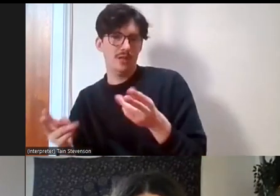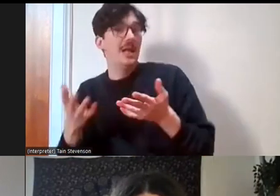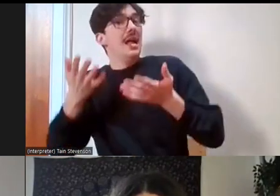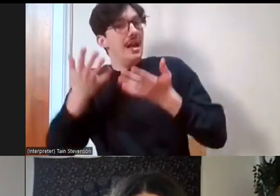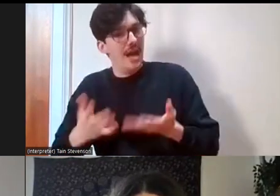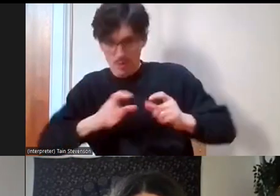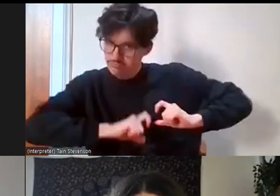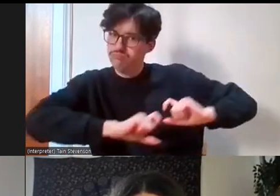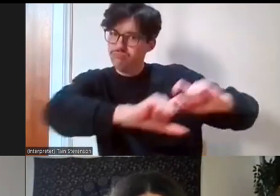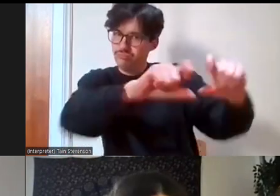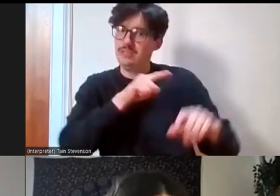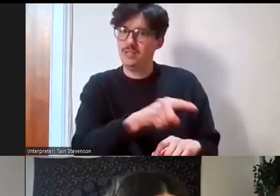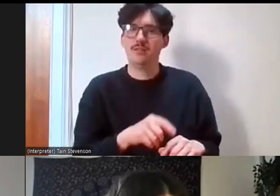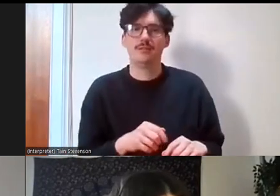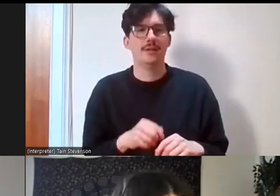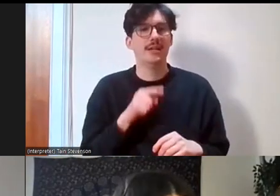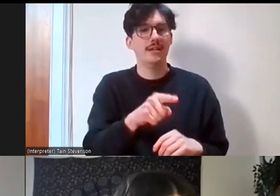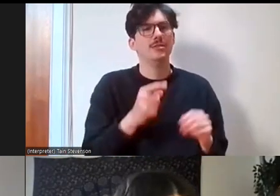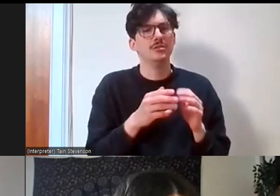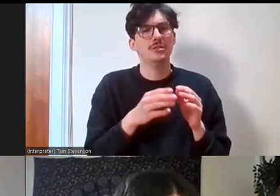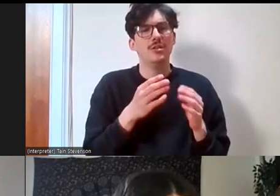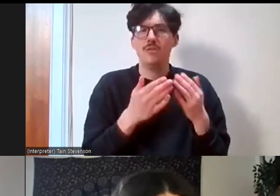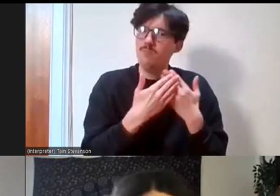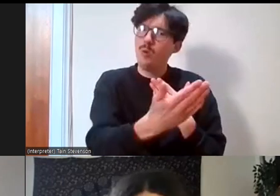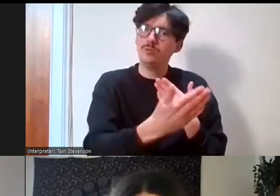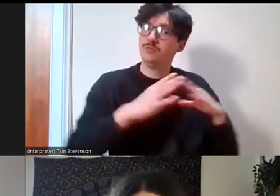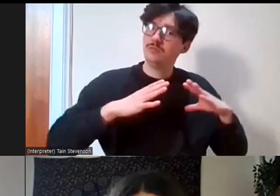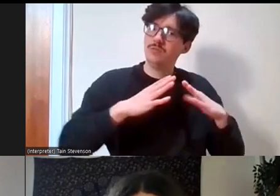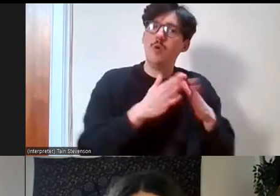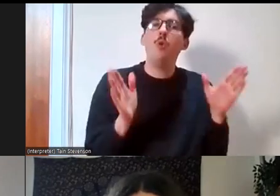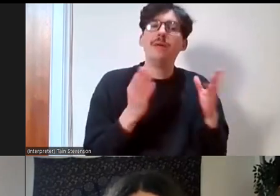source but there isn't a paywall, so that you know when people say ‘oh I'm really interested in doing